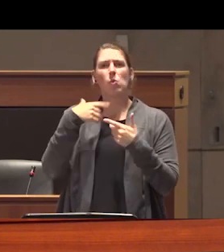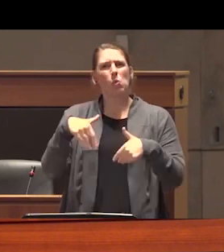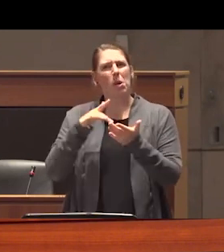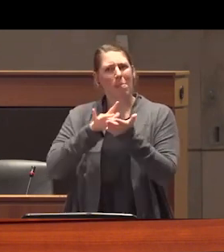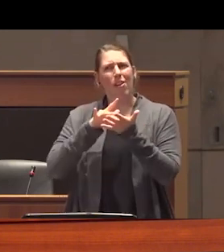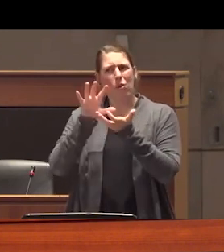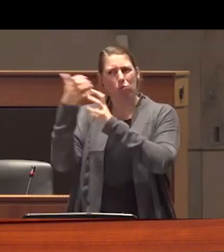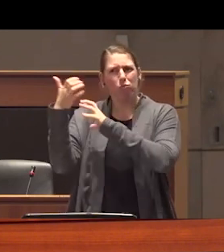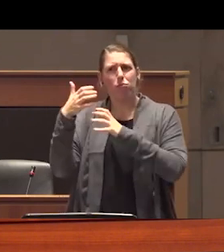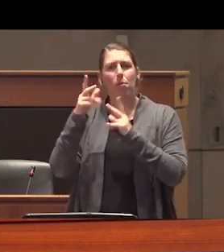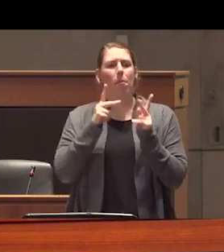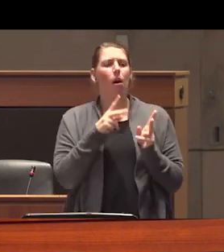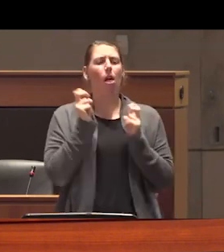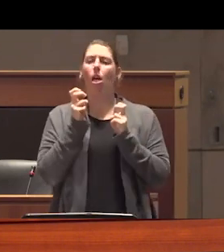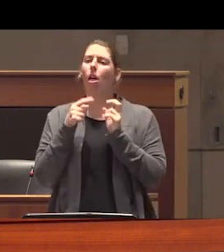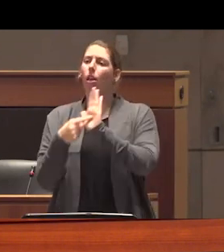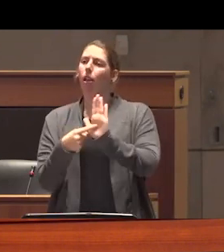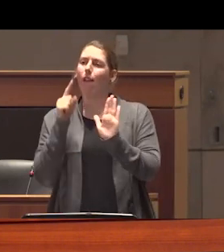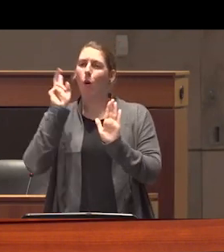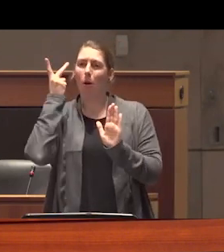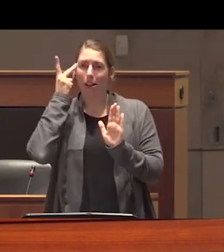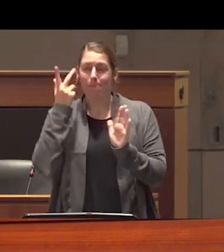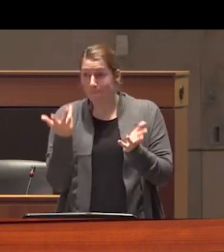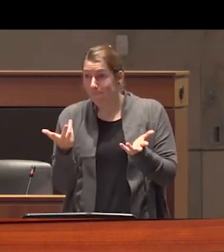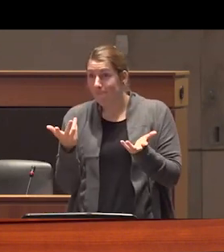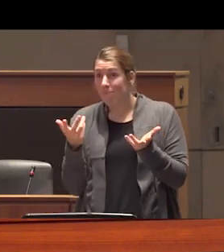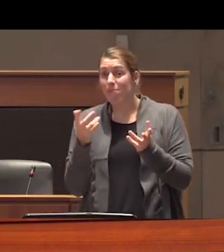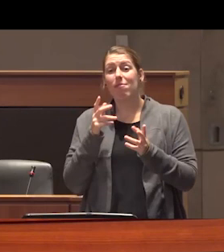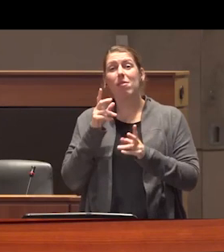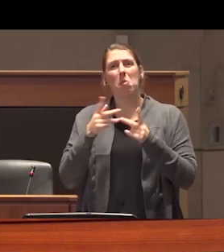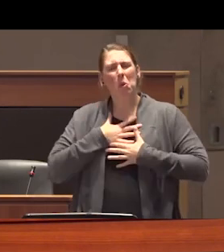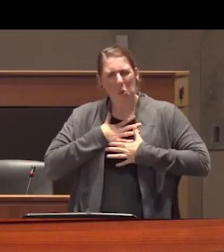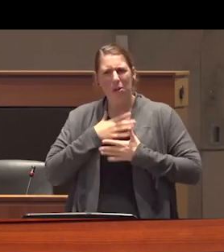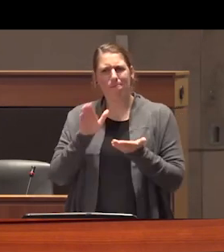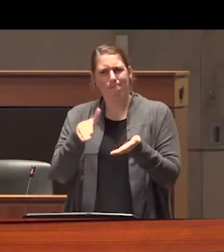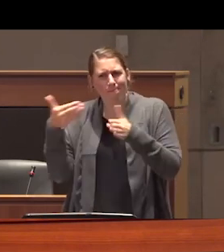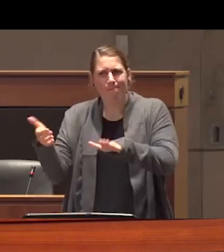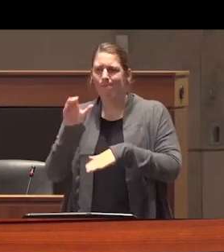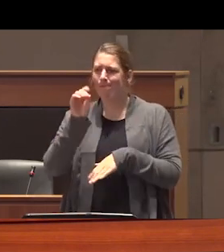are trying to politicize and it is accurate to call fatal overdoses a medical crisis in